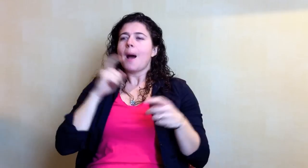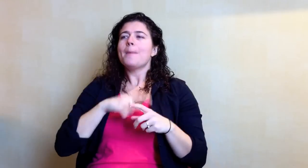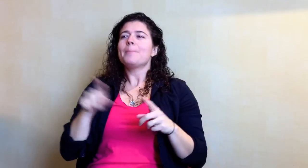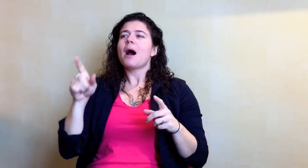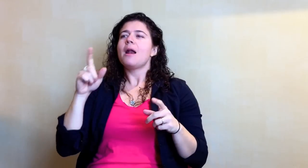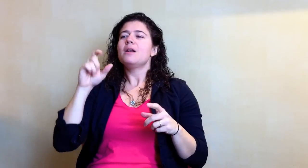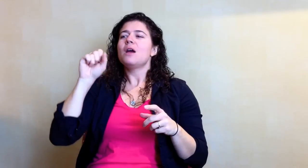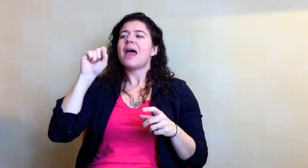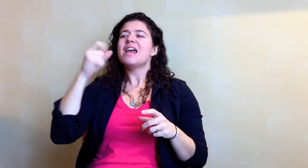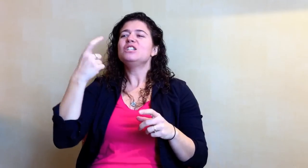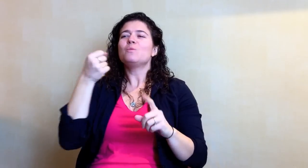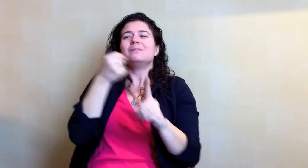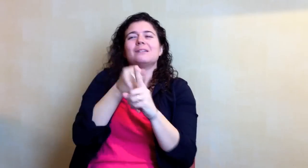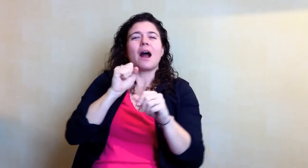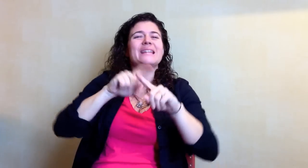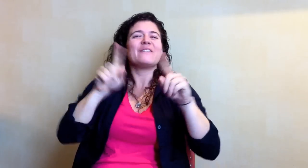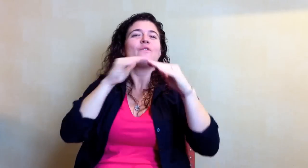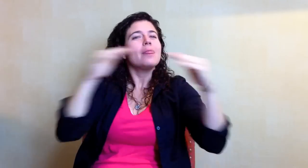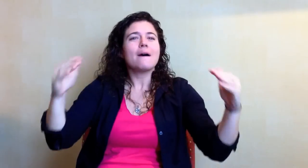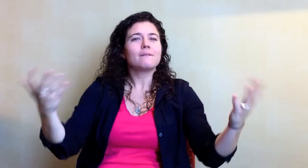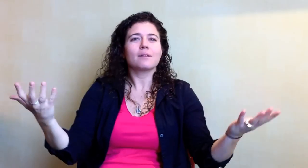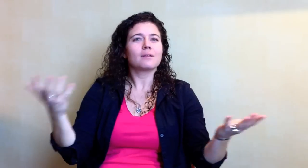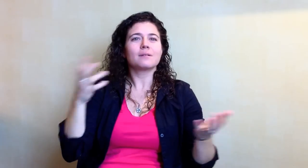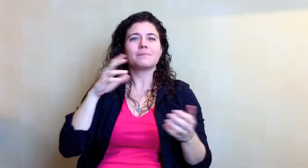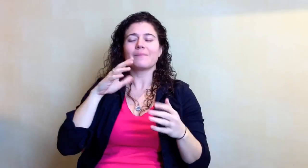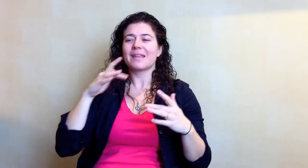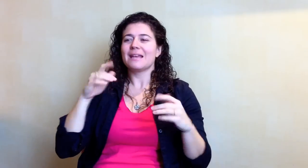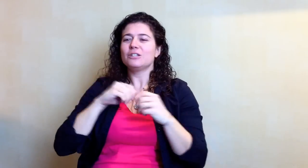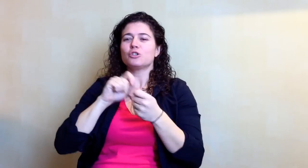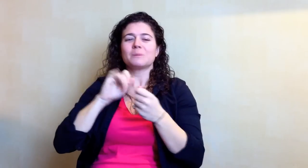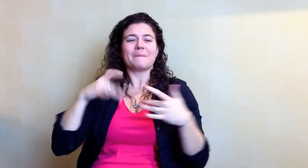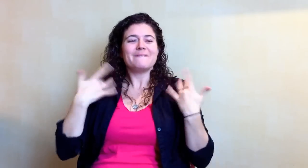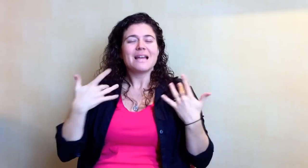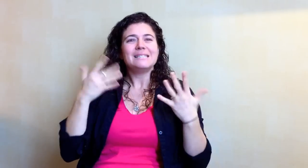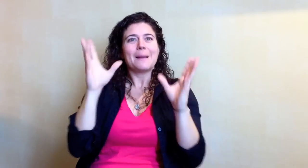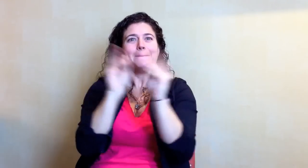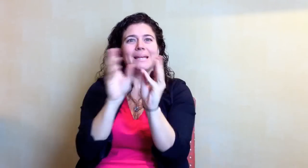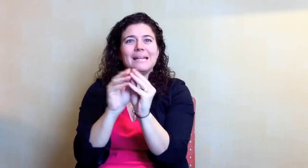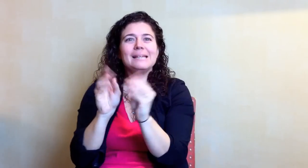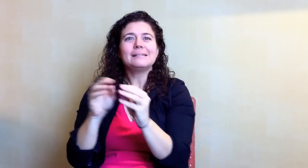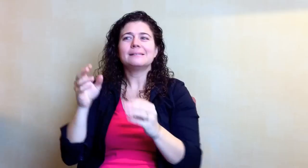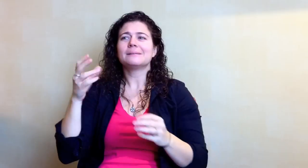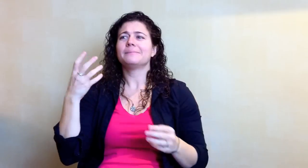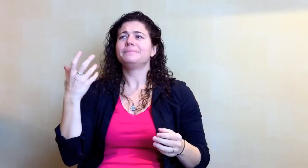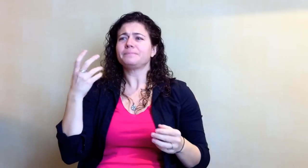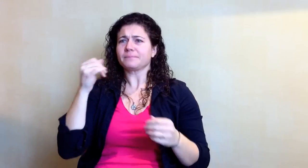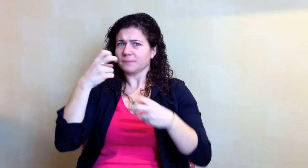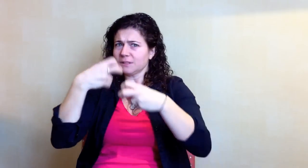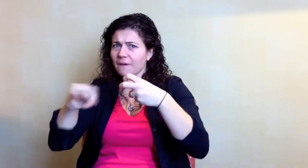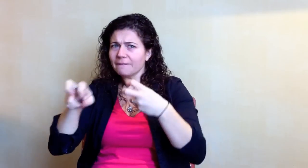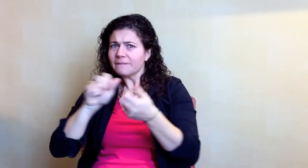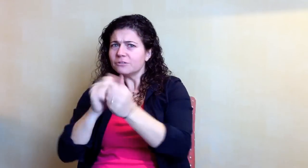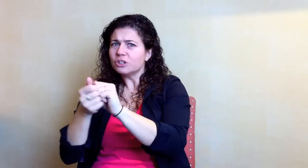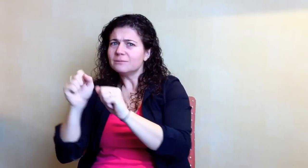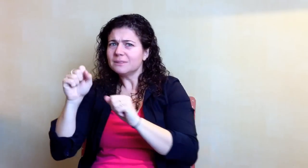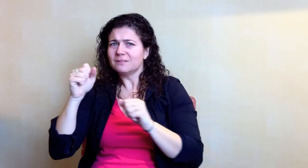But the student government itself was affected on a different leveled in terms of meetings, events, and so on. It was a tough adjustment,